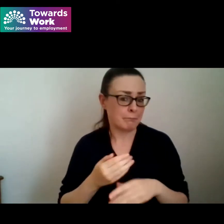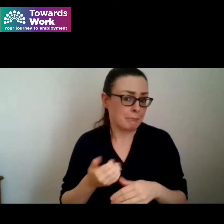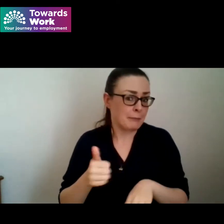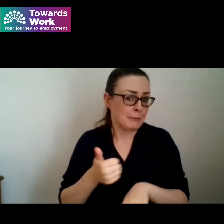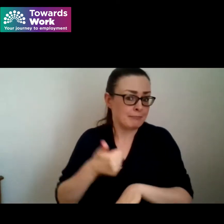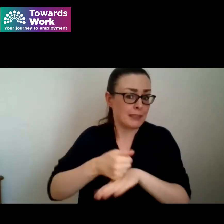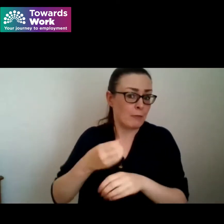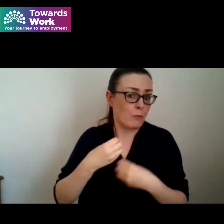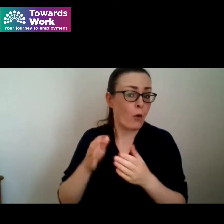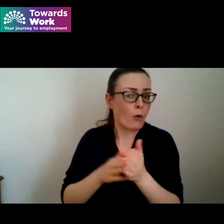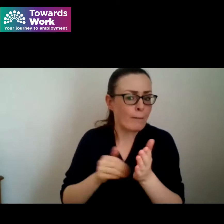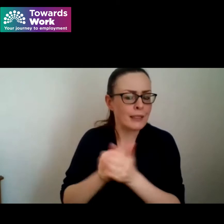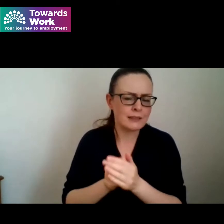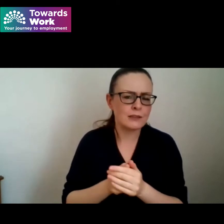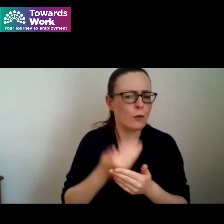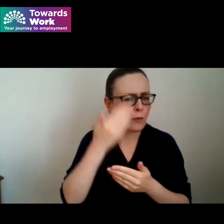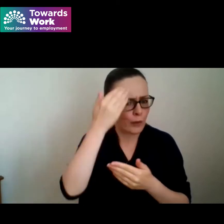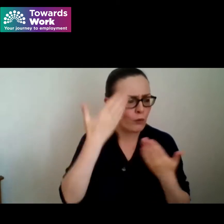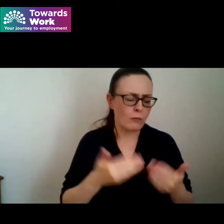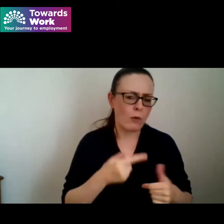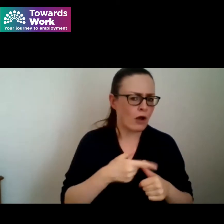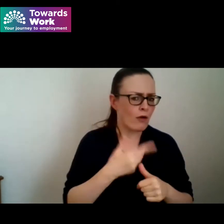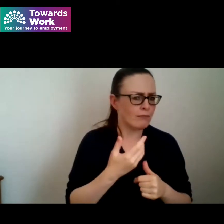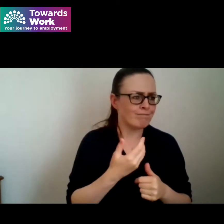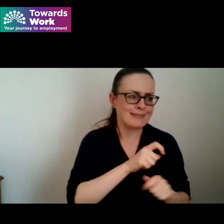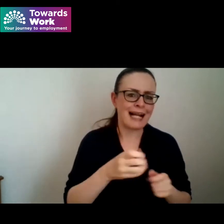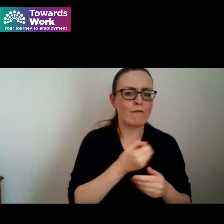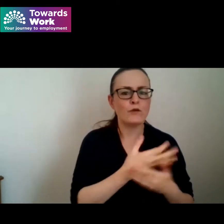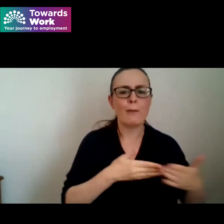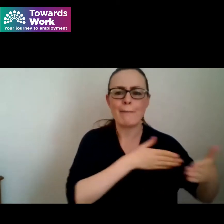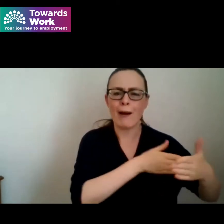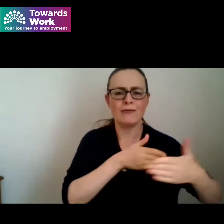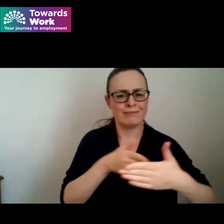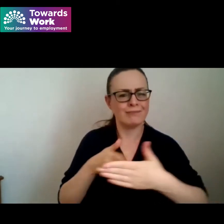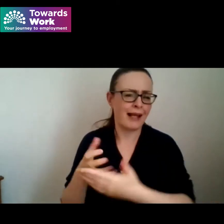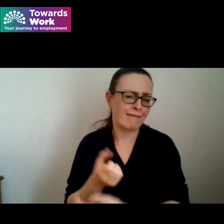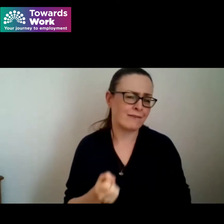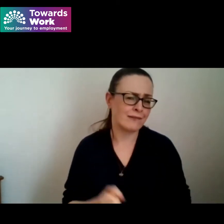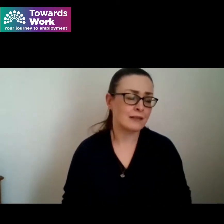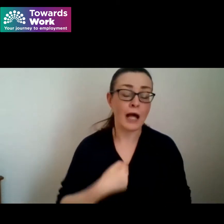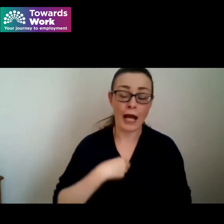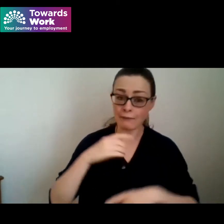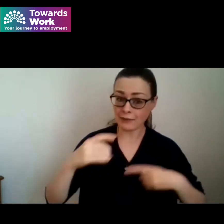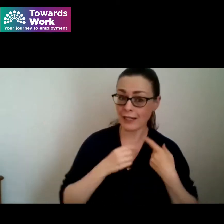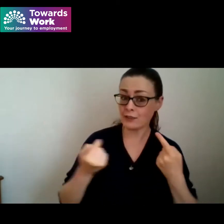that there's still too many barriers in the way so I'm delighted to be here and to welcome you all